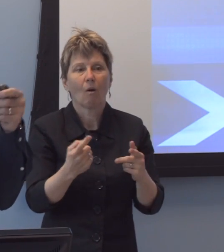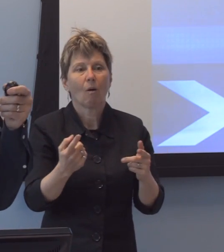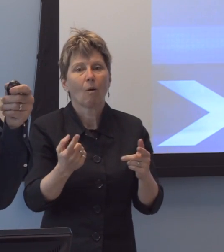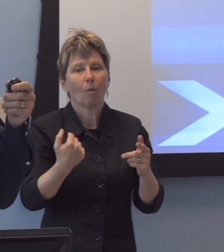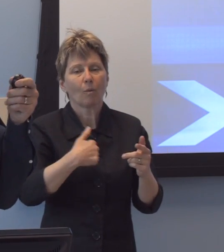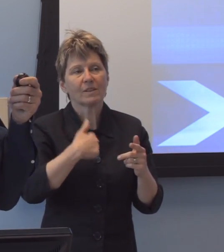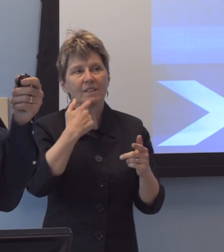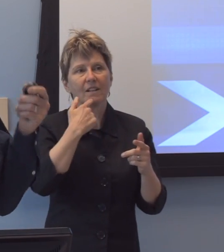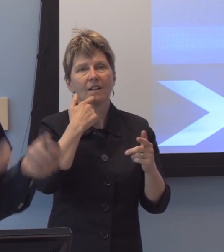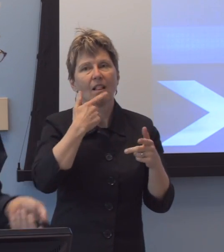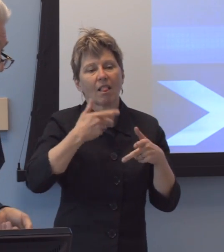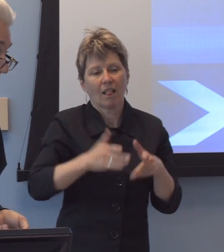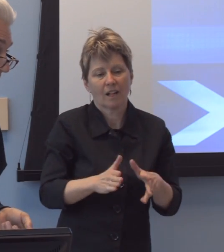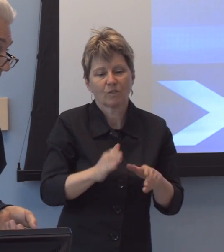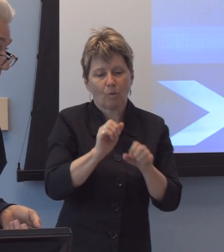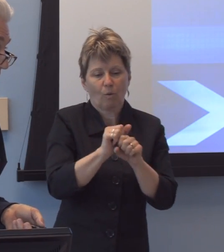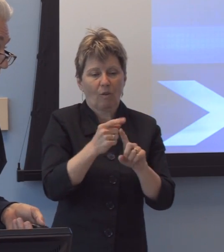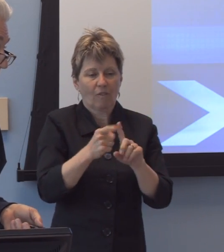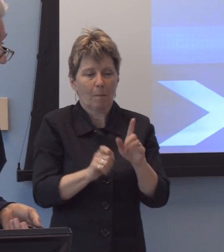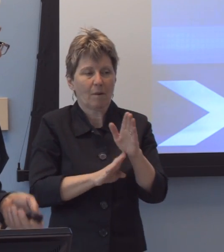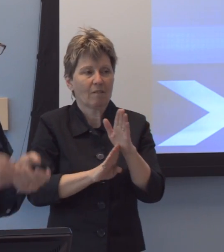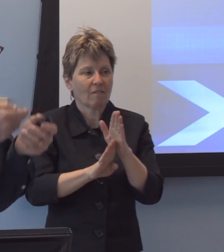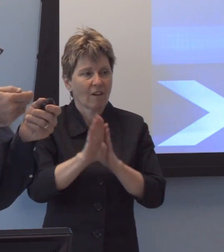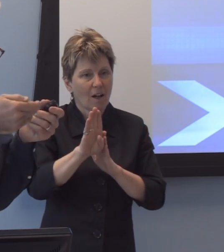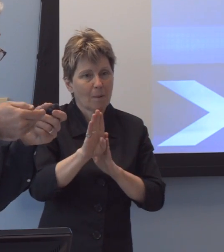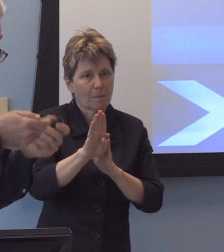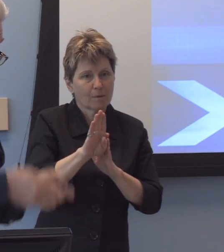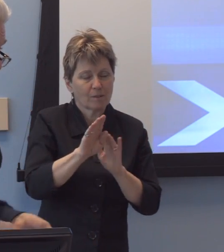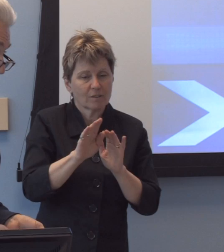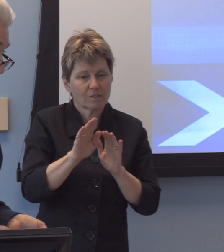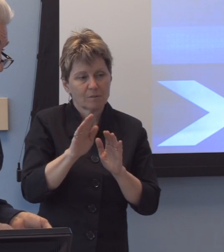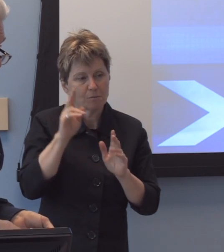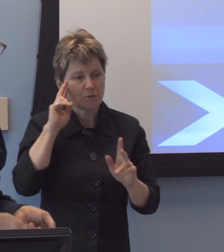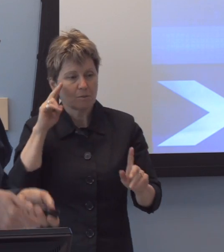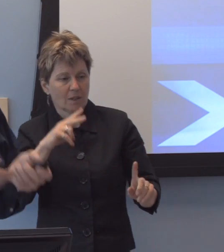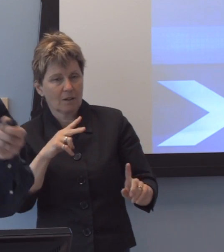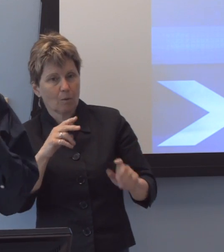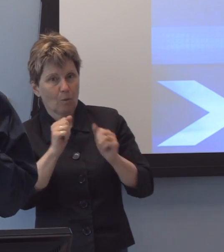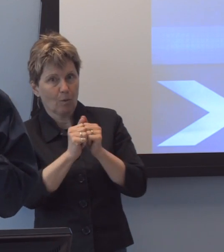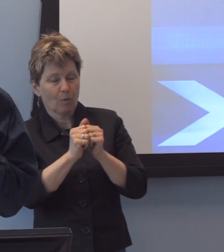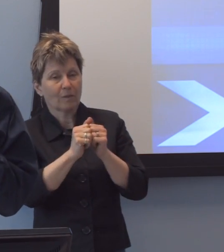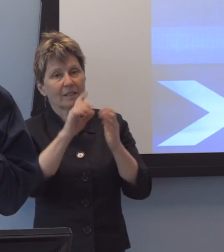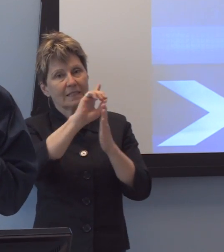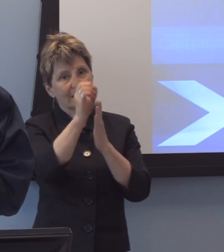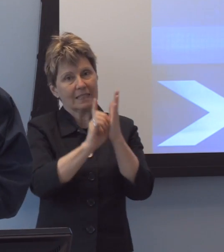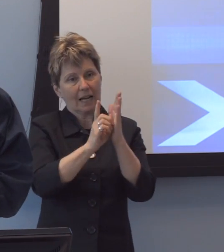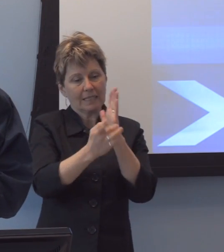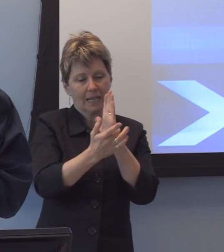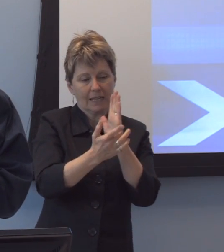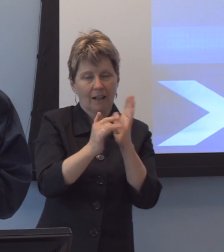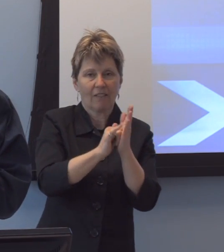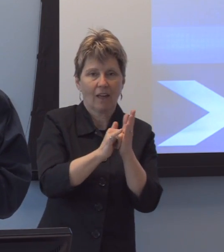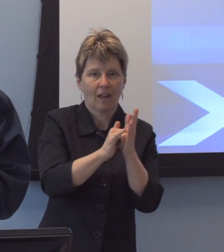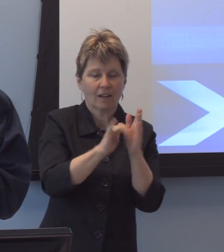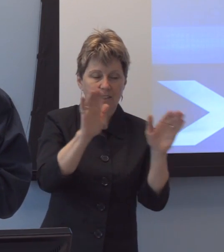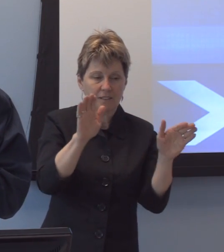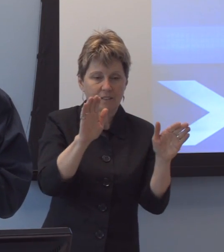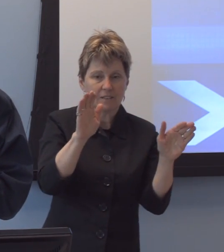come up with design techniques, that if introduced, would automa-would, uh-uh, automate